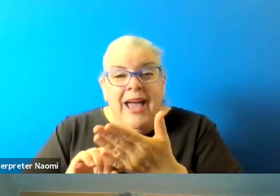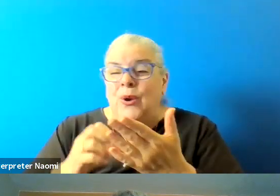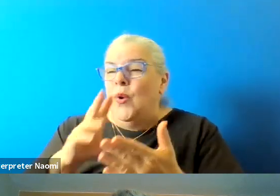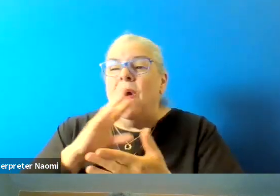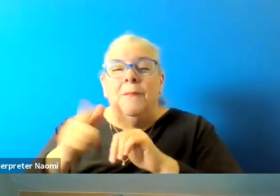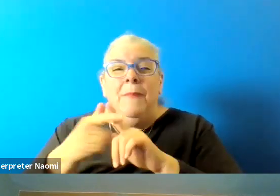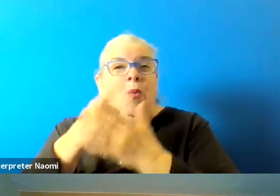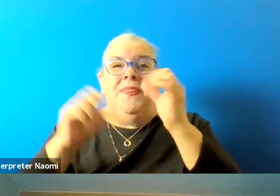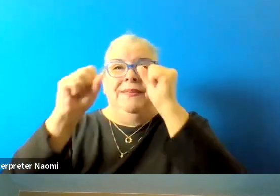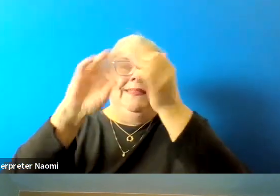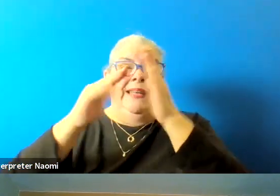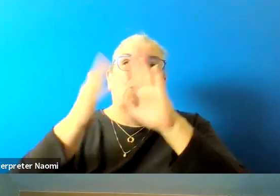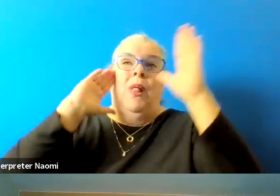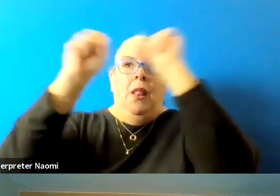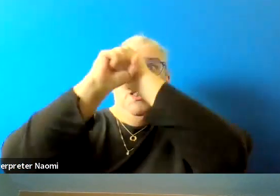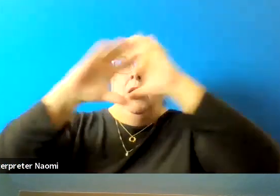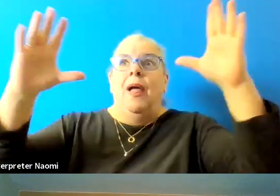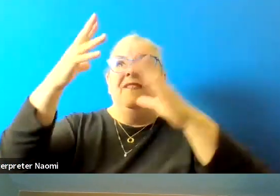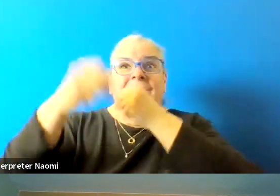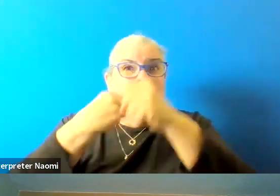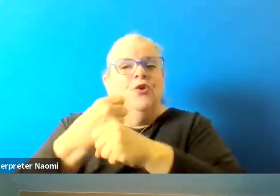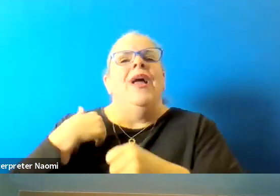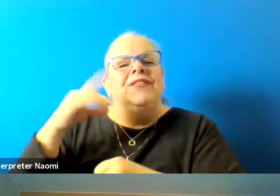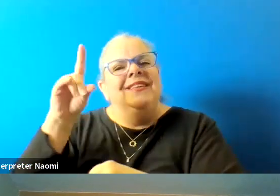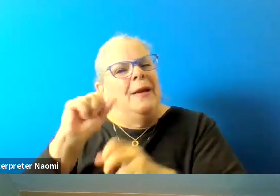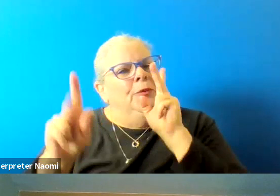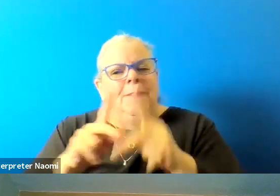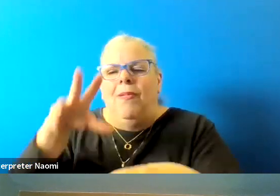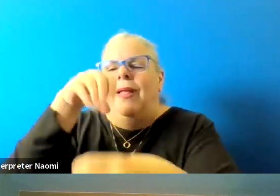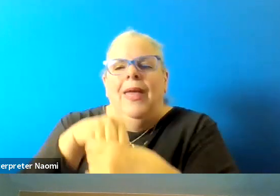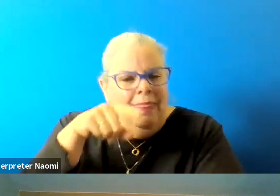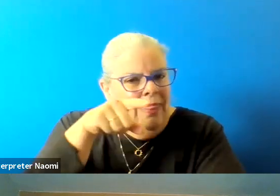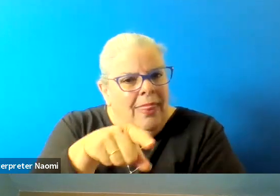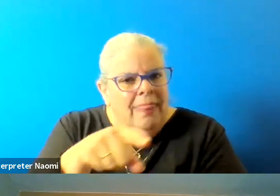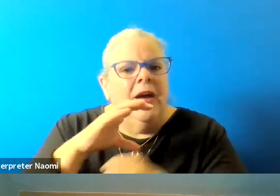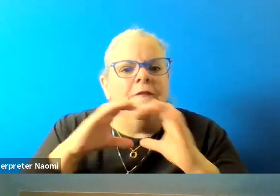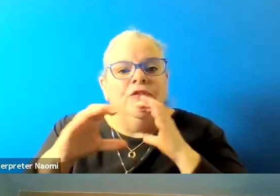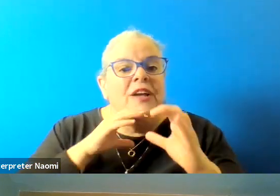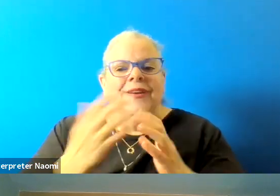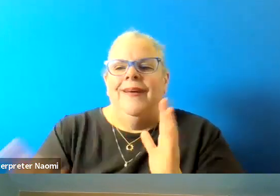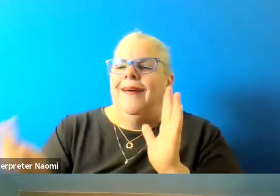we have disabled people in mind. And again, I just keep coming back to this. If we're gonna hang the Paralympic